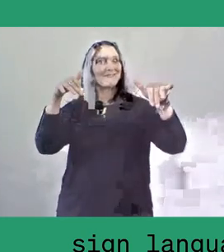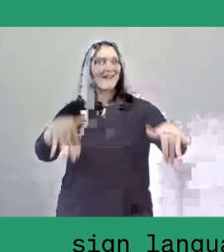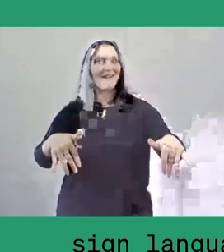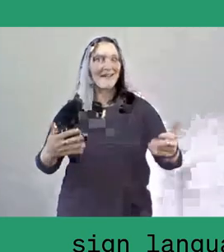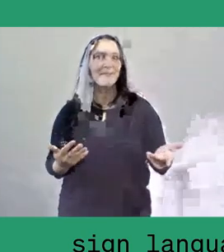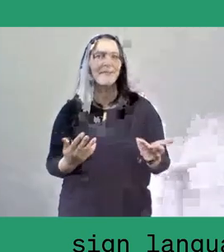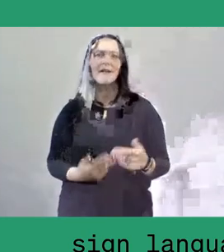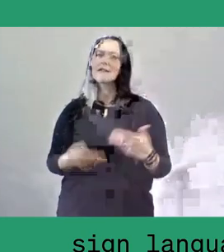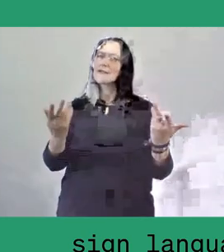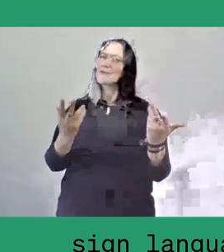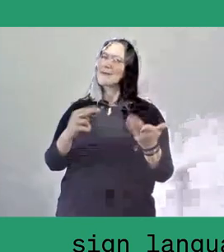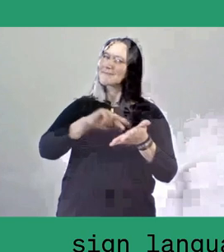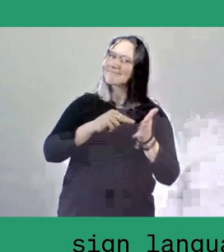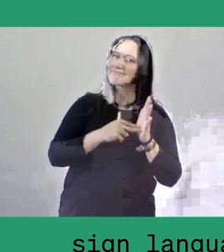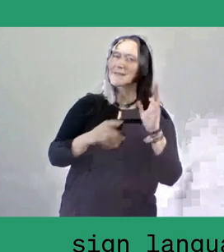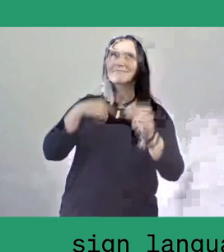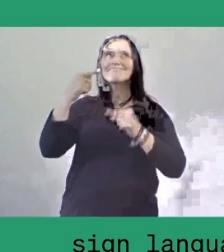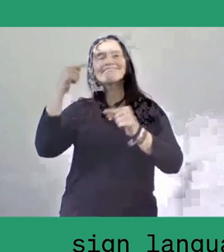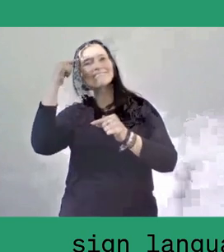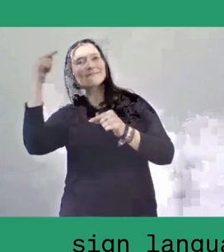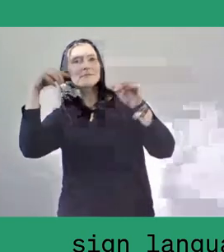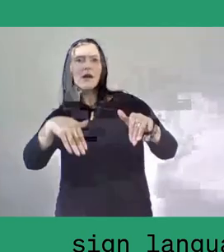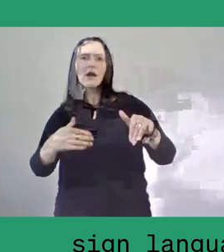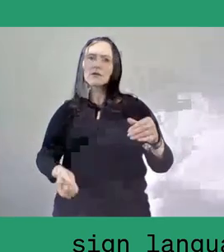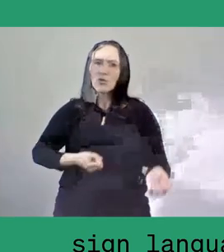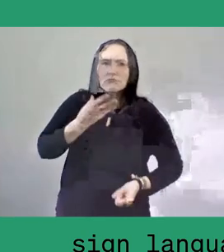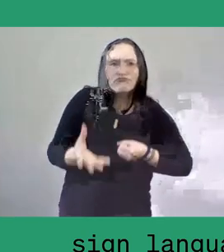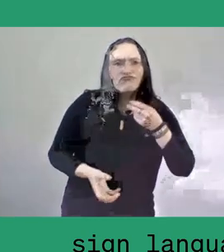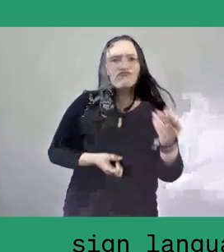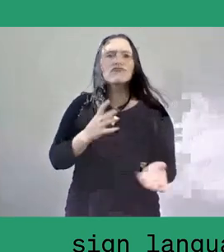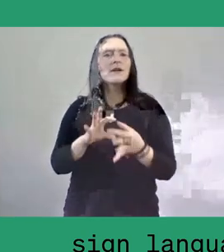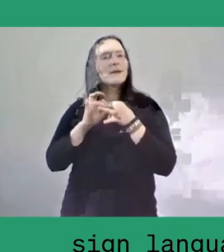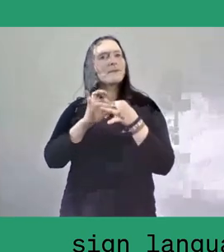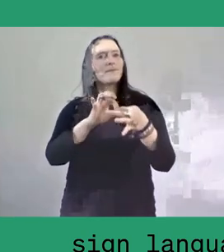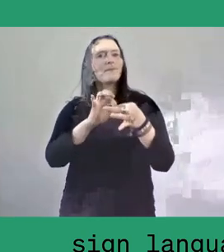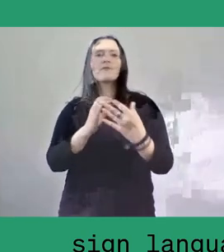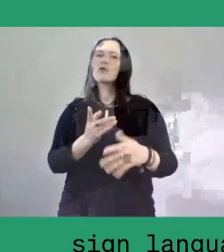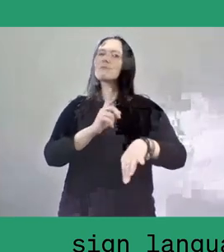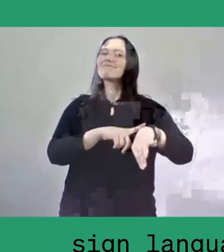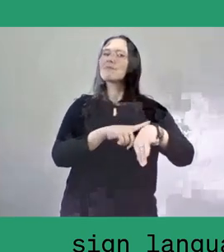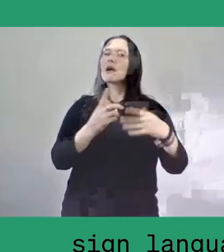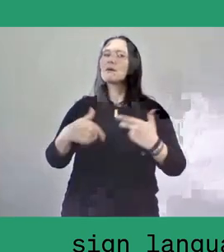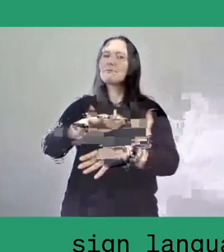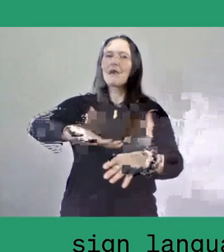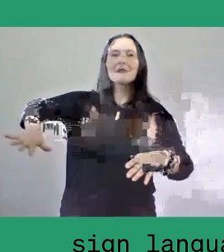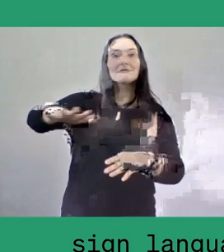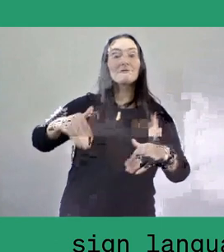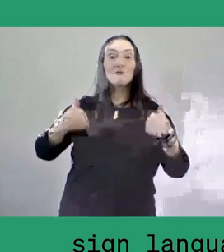in her artistic practice to investigate our relation to time and place, to the human and of course the non-human.